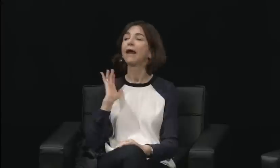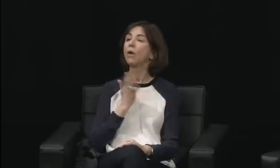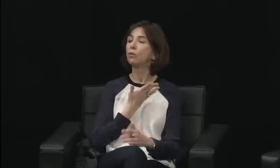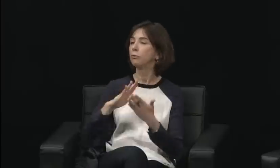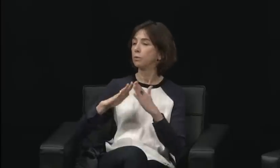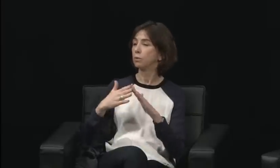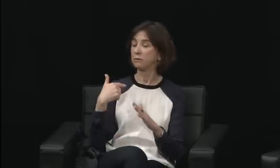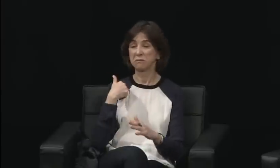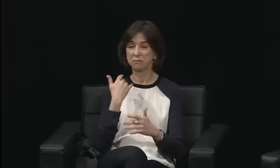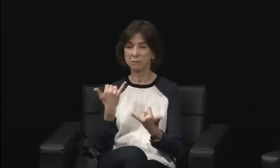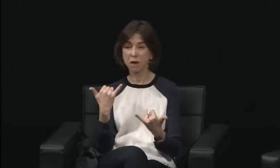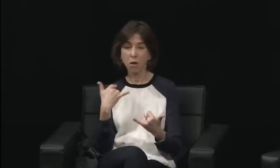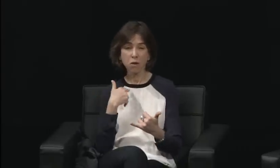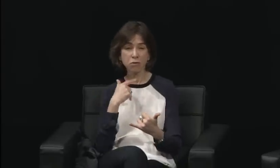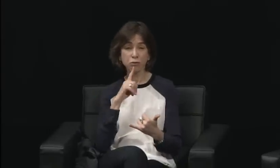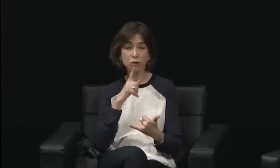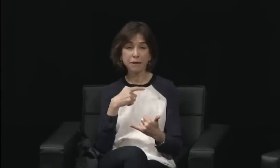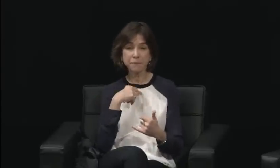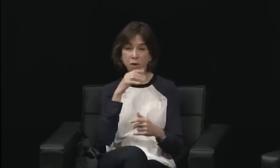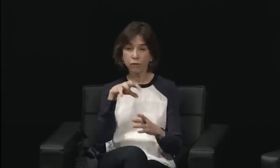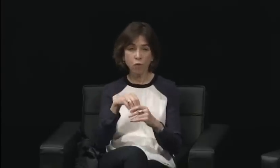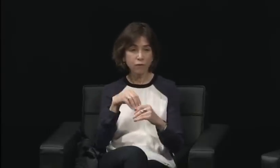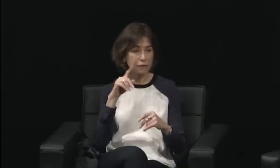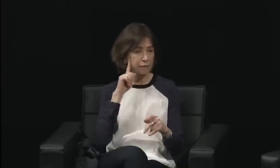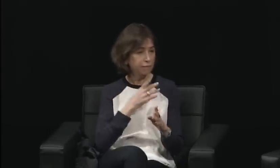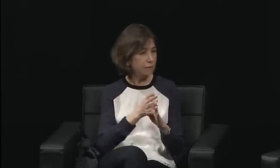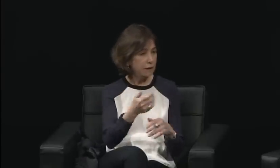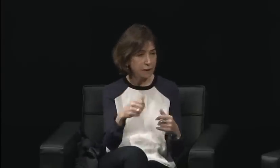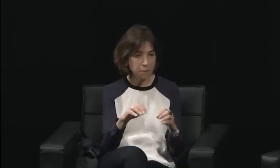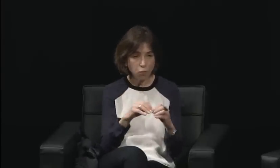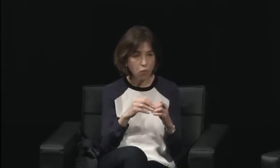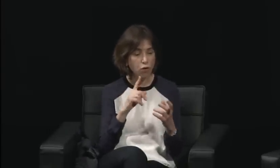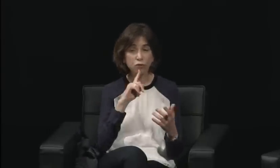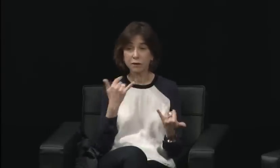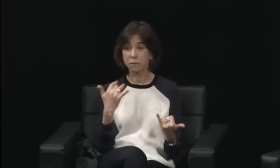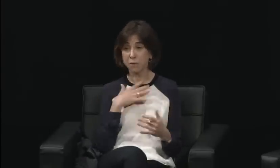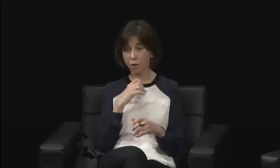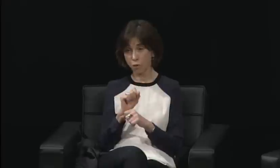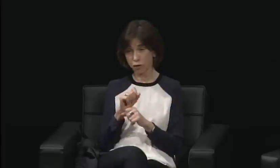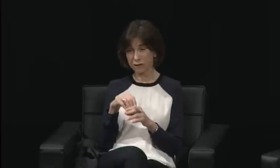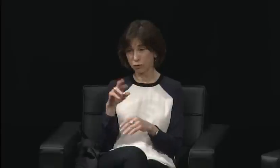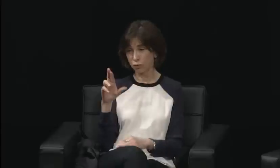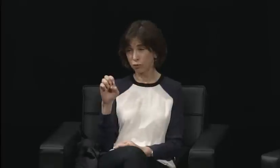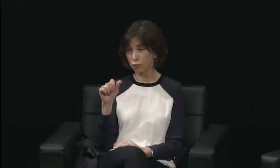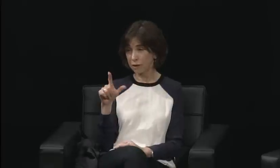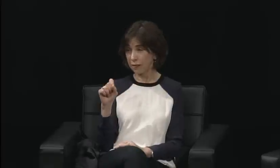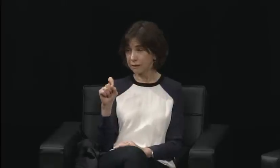they know how to come together, and support each other and work together, I think, better than women do.